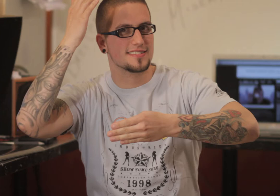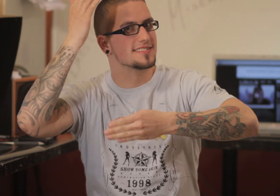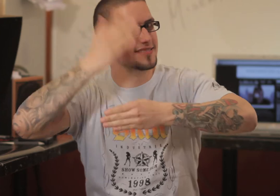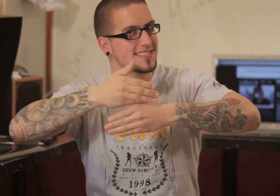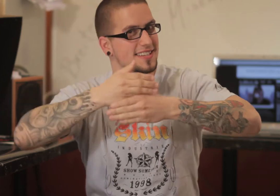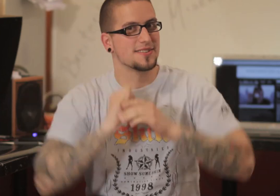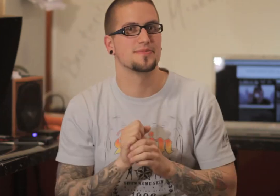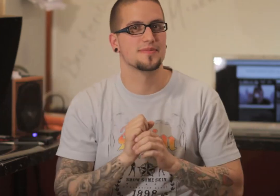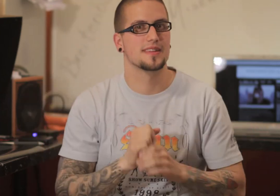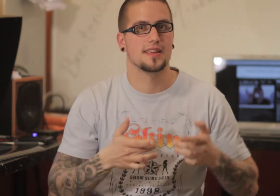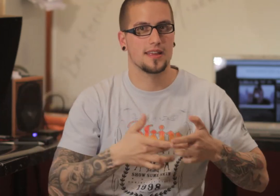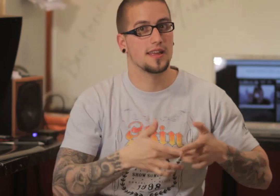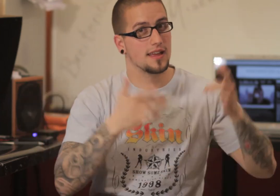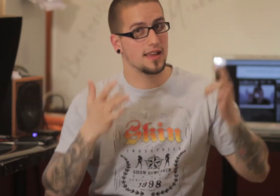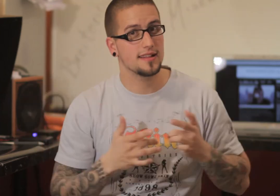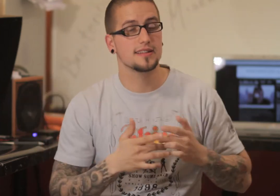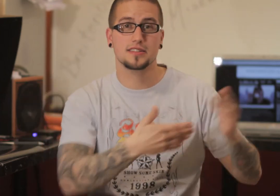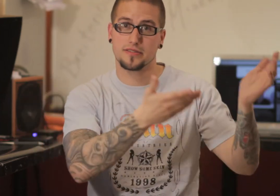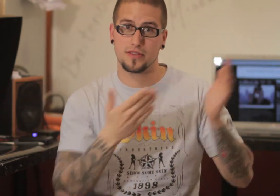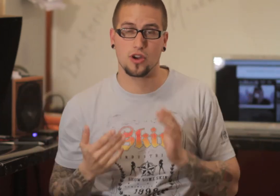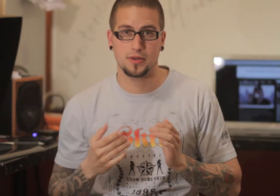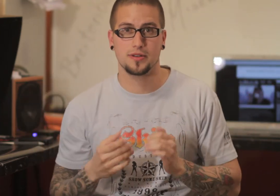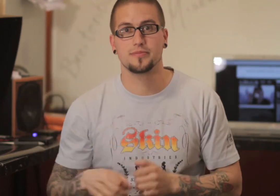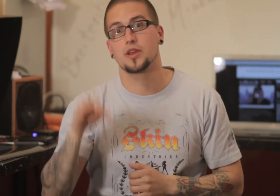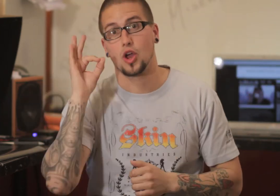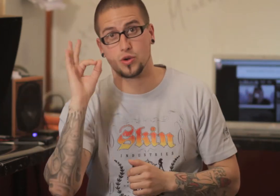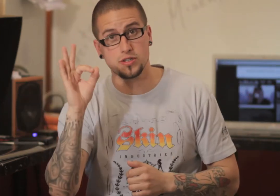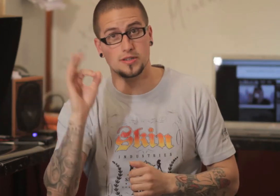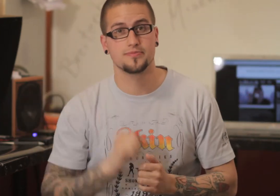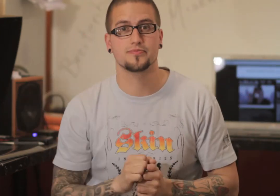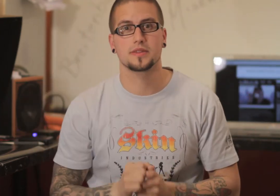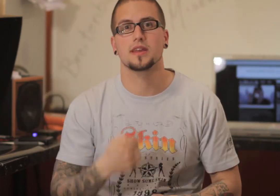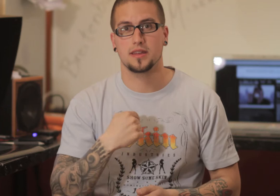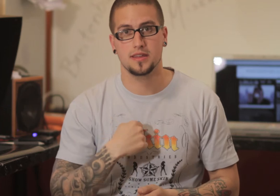"head slate!" Hello and welcome! How are you, good?